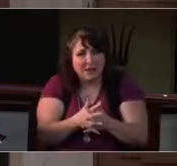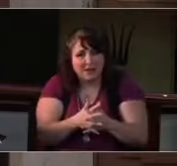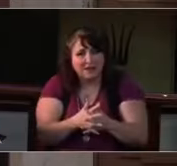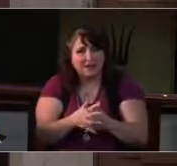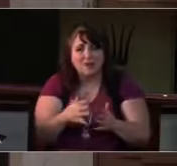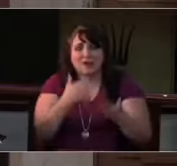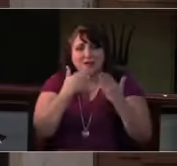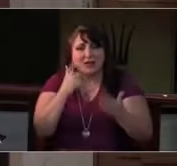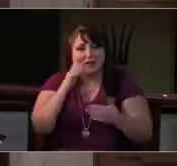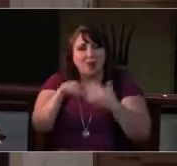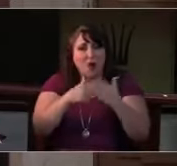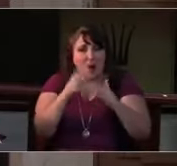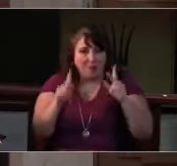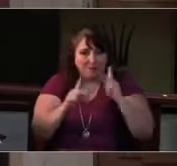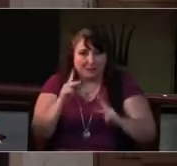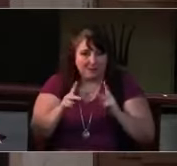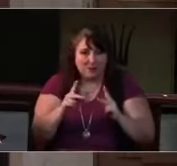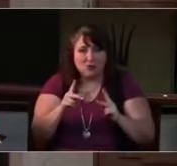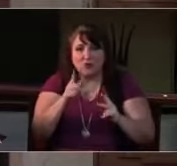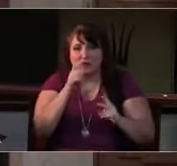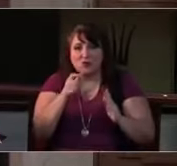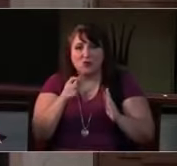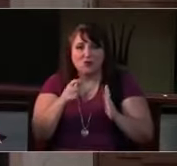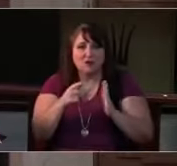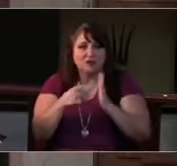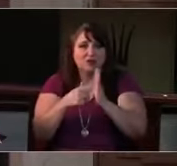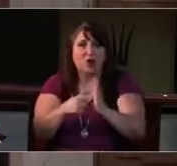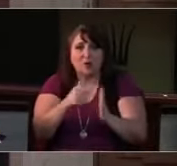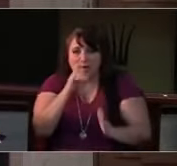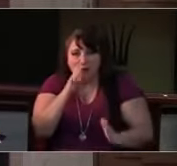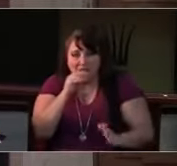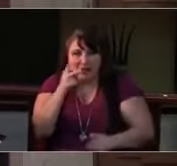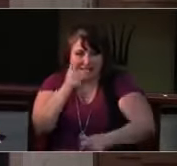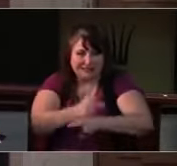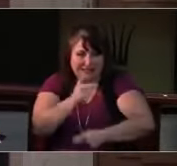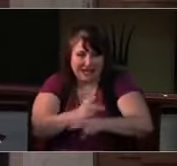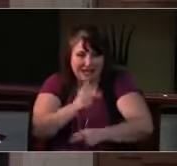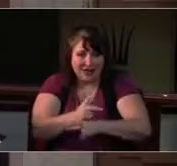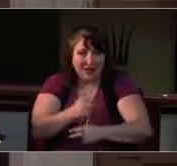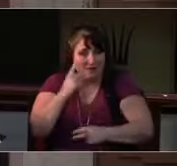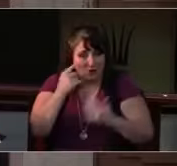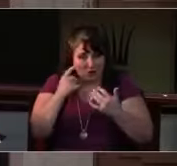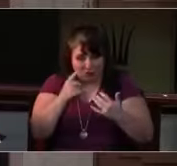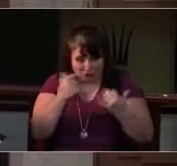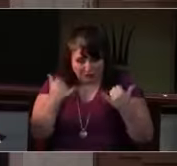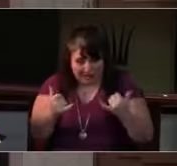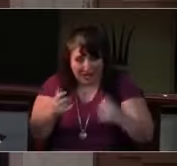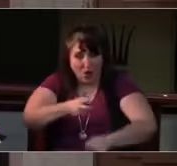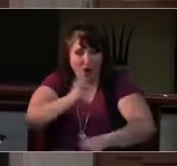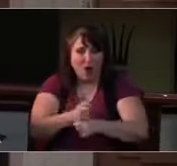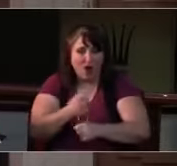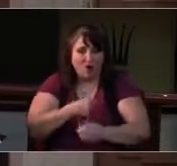June, Audrey, the family and friends of Joe Gazzolo, and Sink.